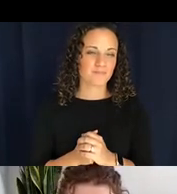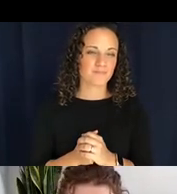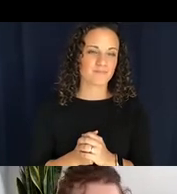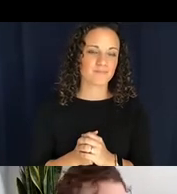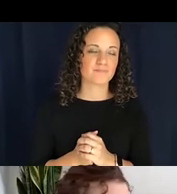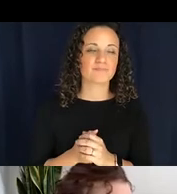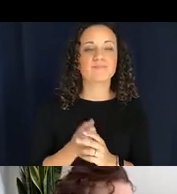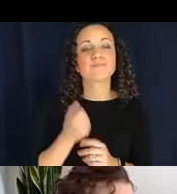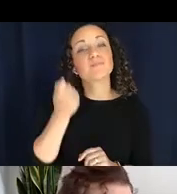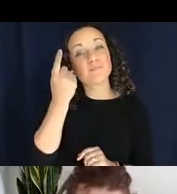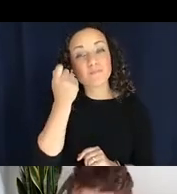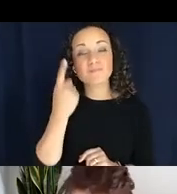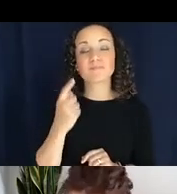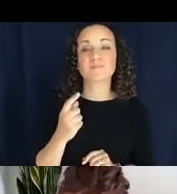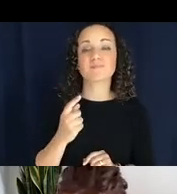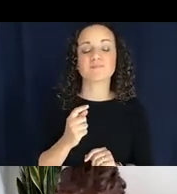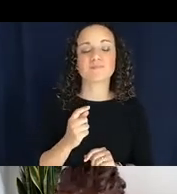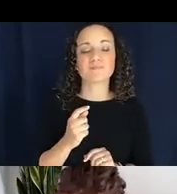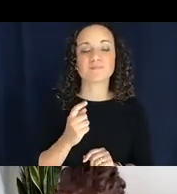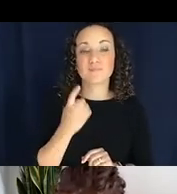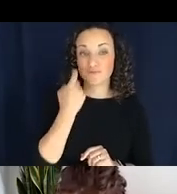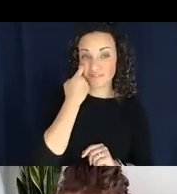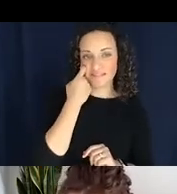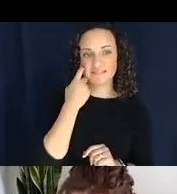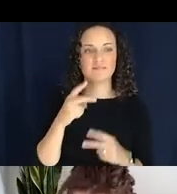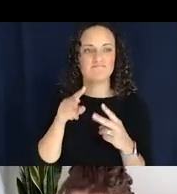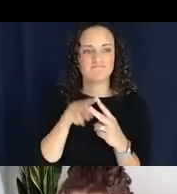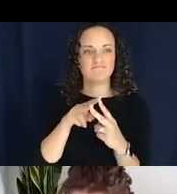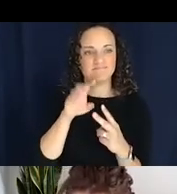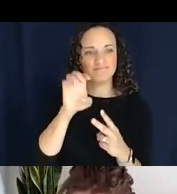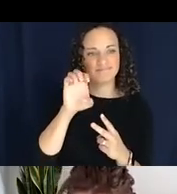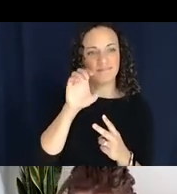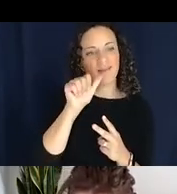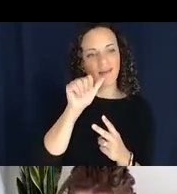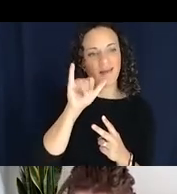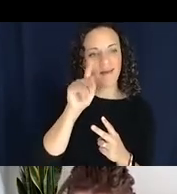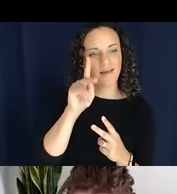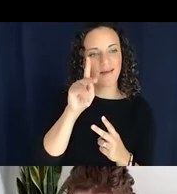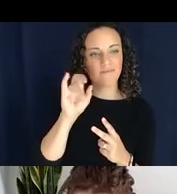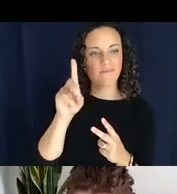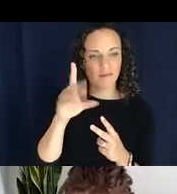More recently Aikhenvald and Grinevald have refined the classificatory category - more